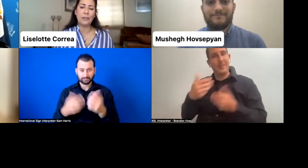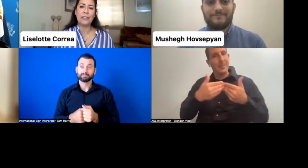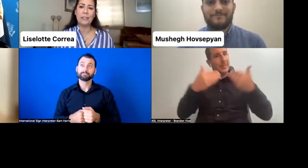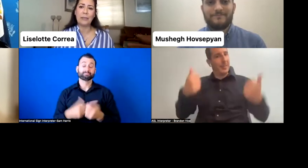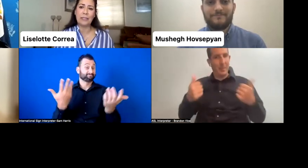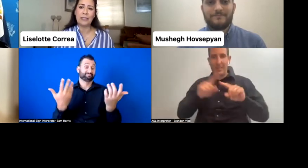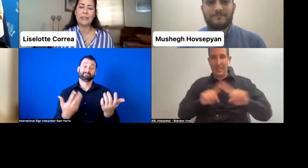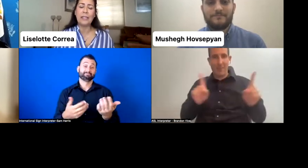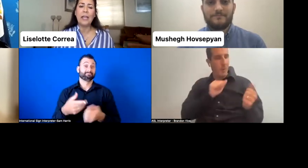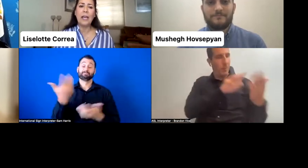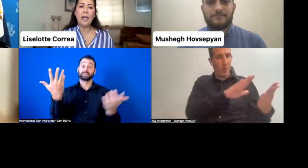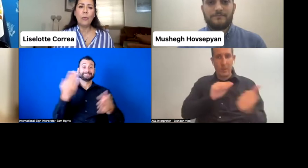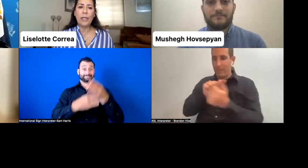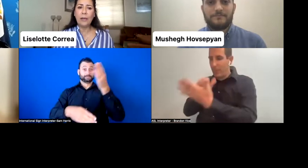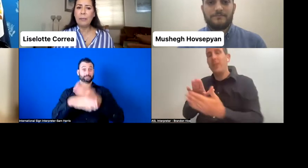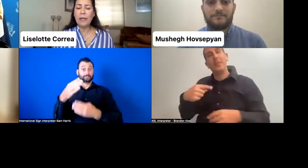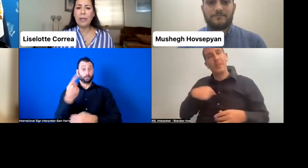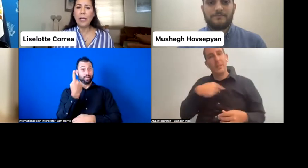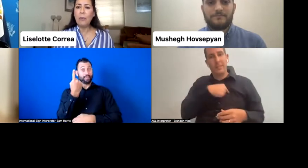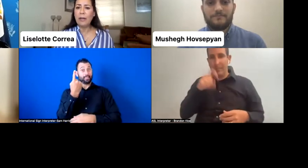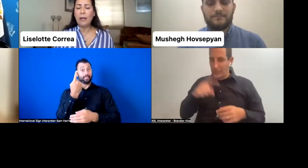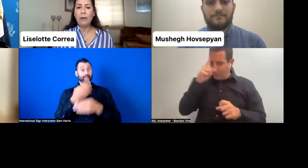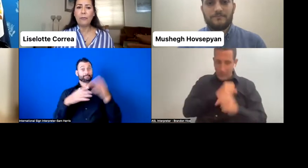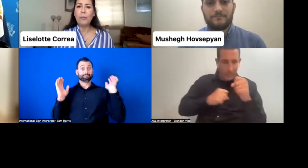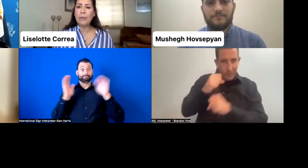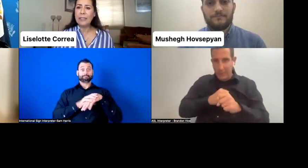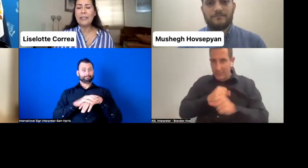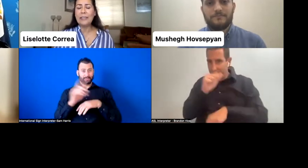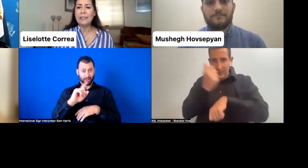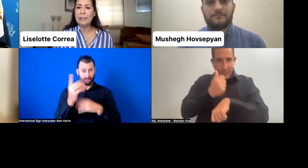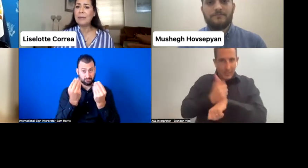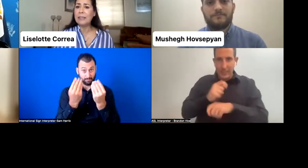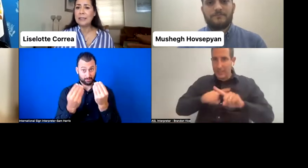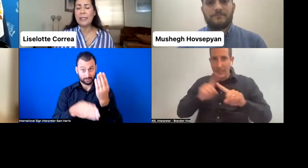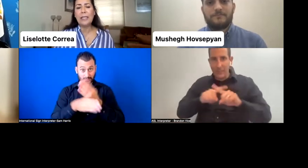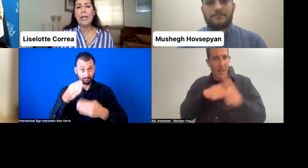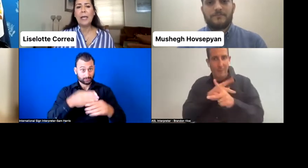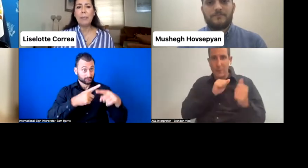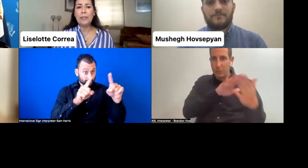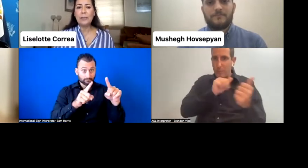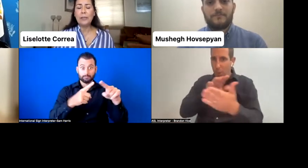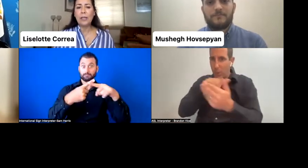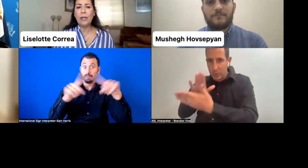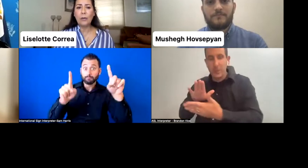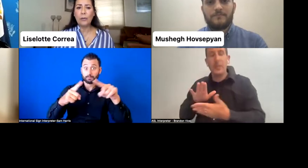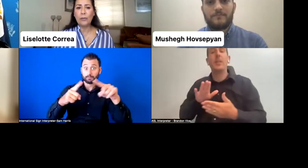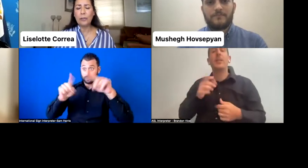of disabilities. We are very aware of mobility disability and persons who